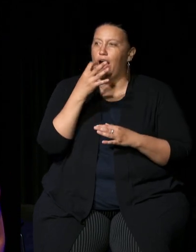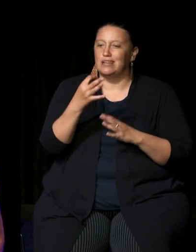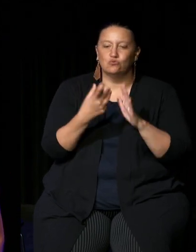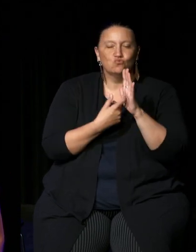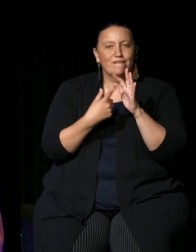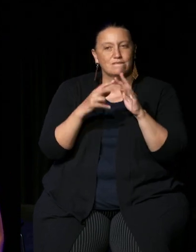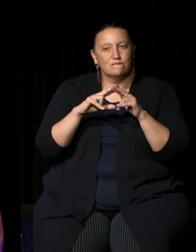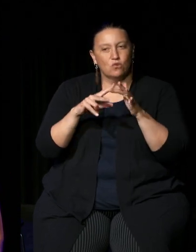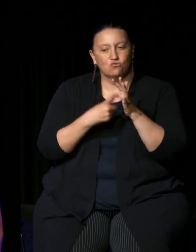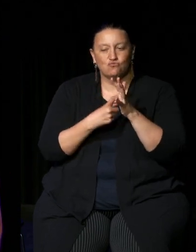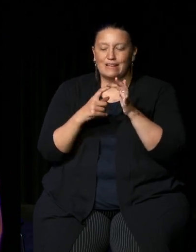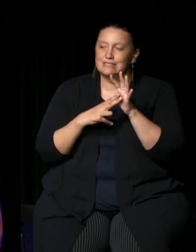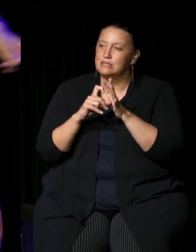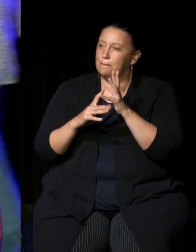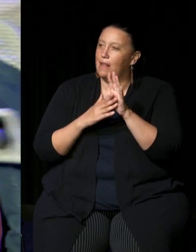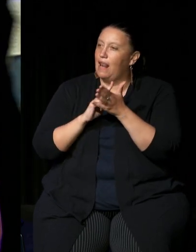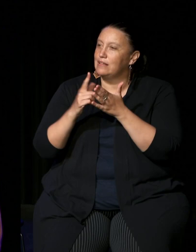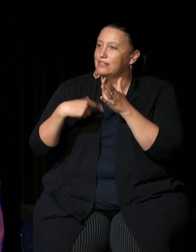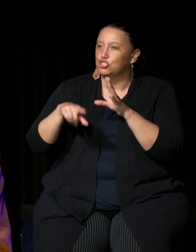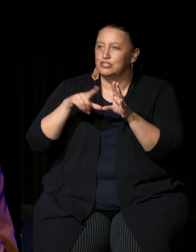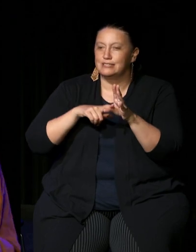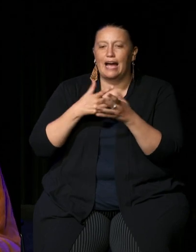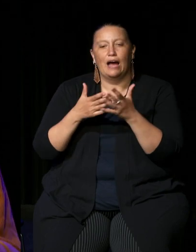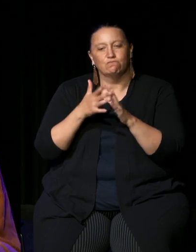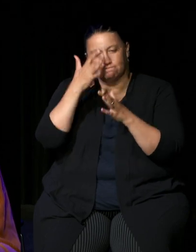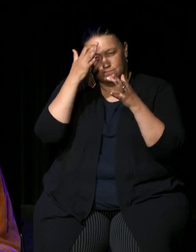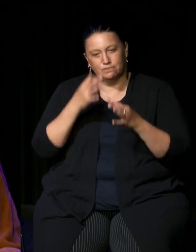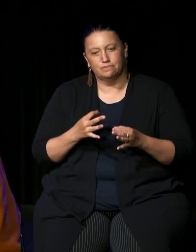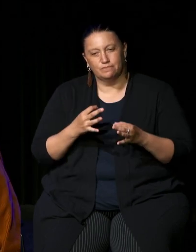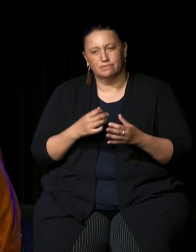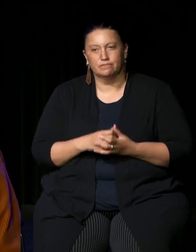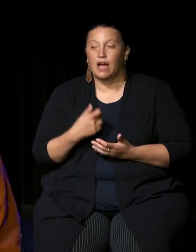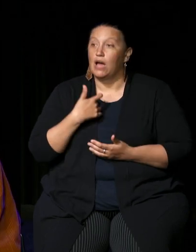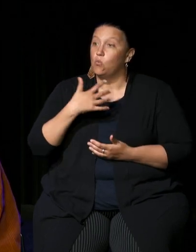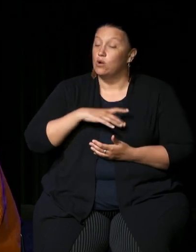on in the year and I should begin by the way by acknowledging the the traditional